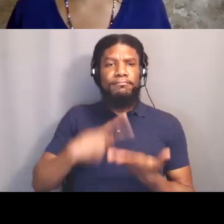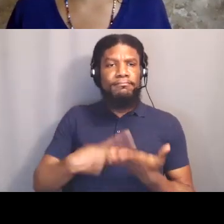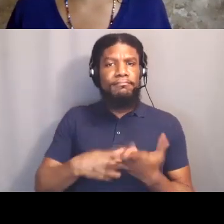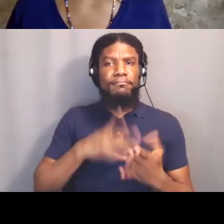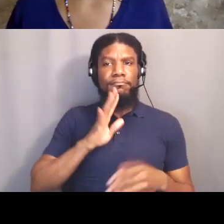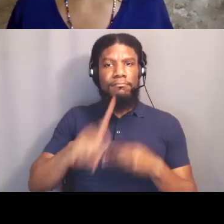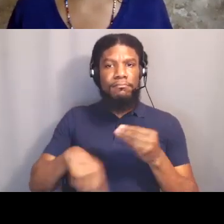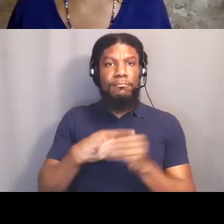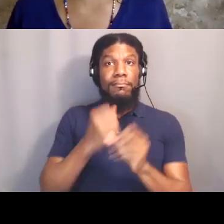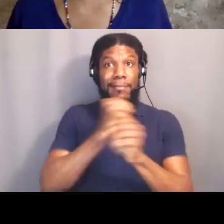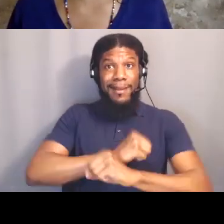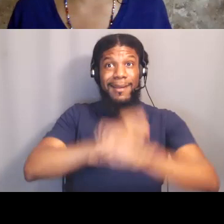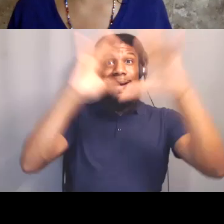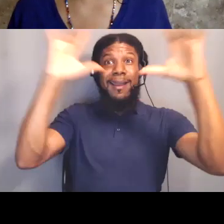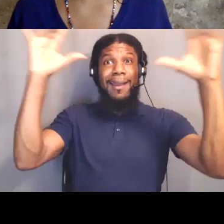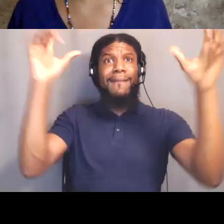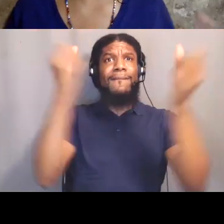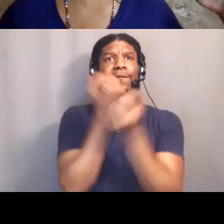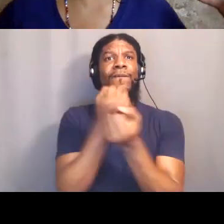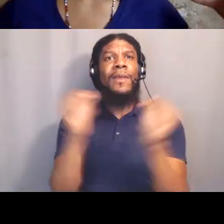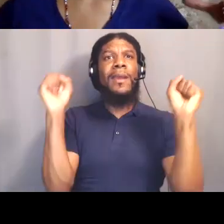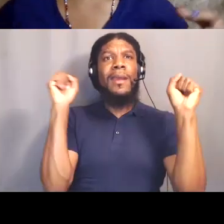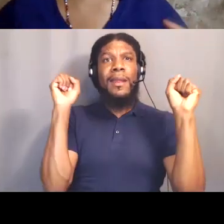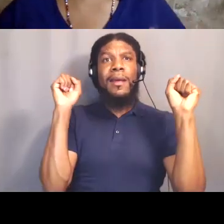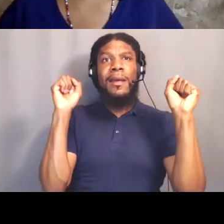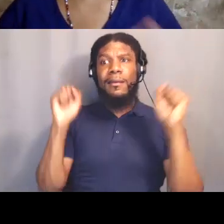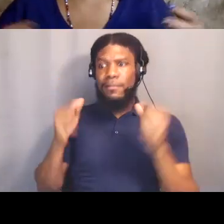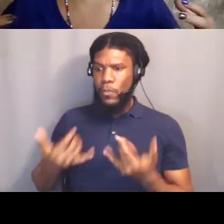with our lived realities because the structures